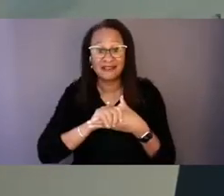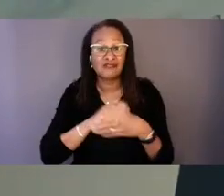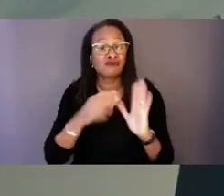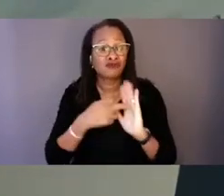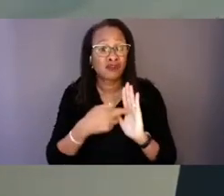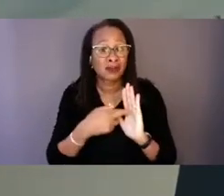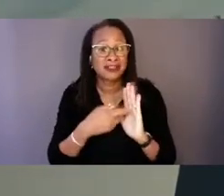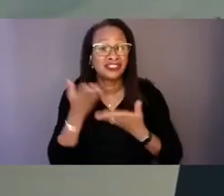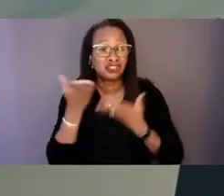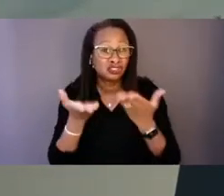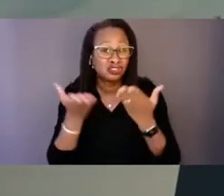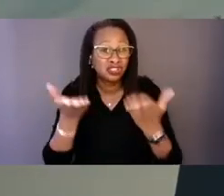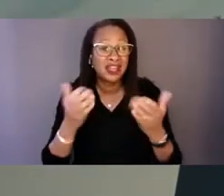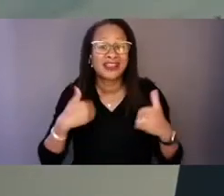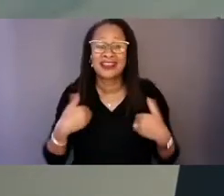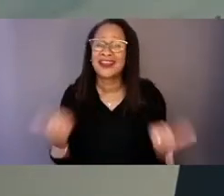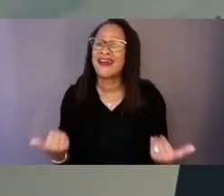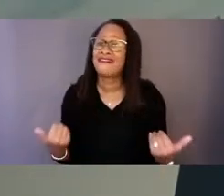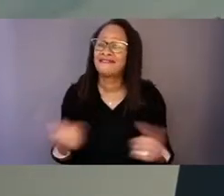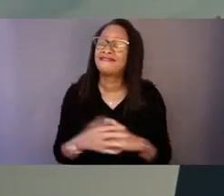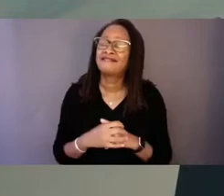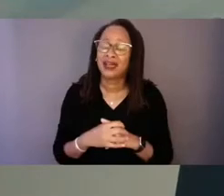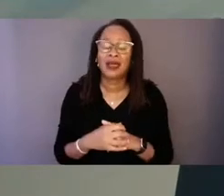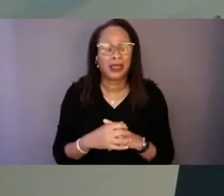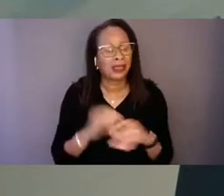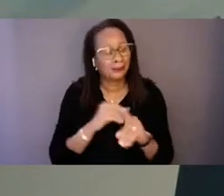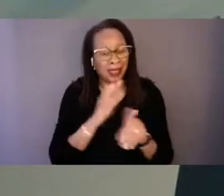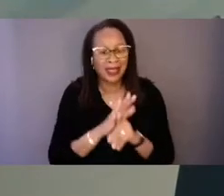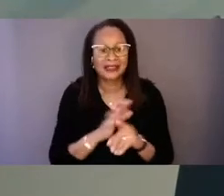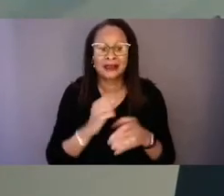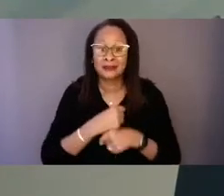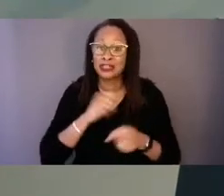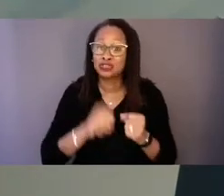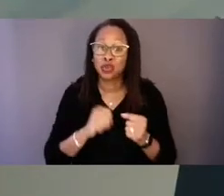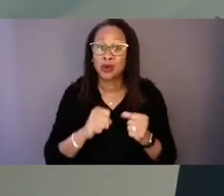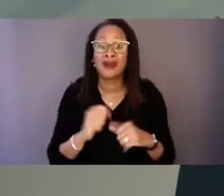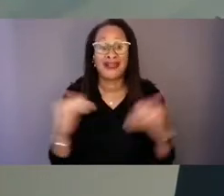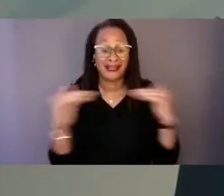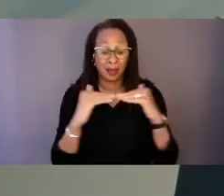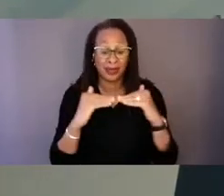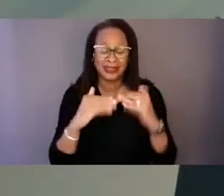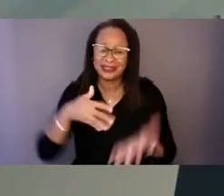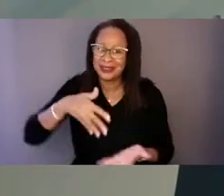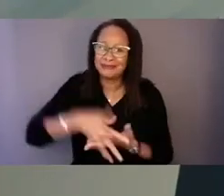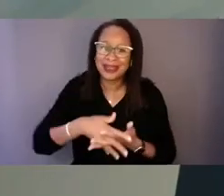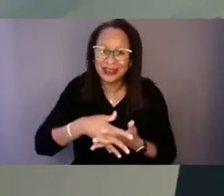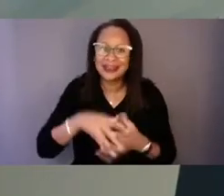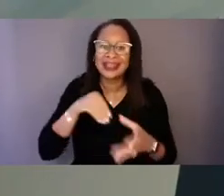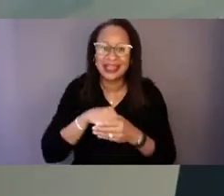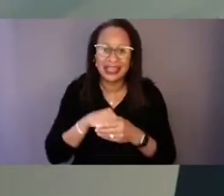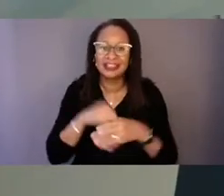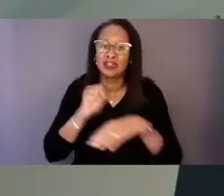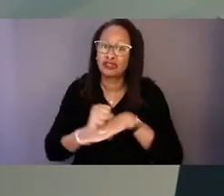in ensuring equity is embedded into the launch and long-term execution of 988.